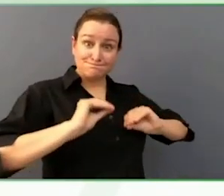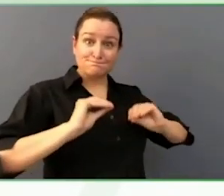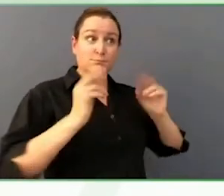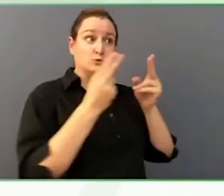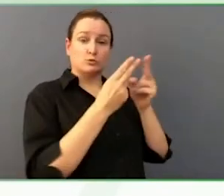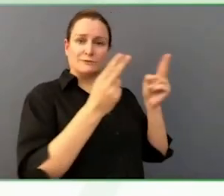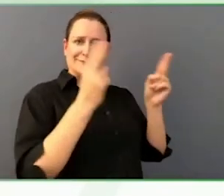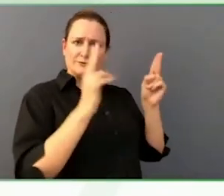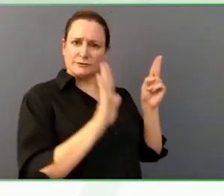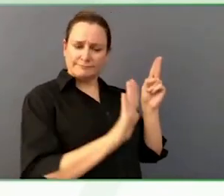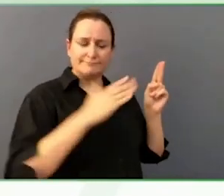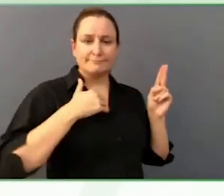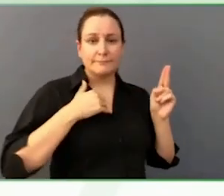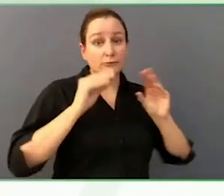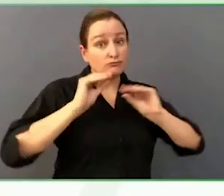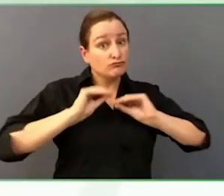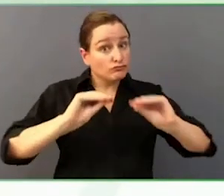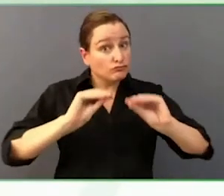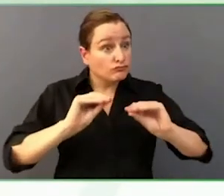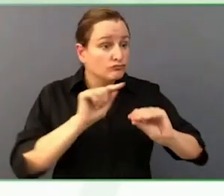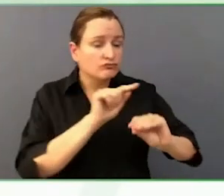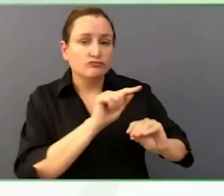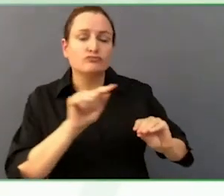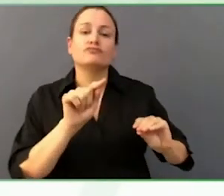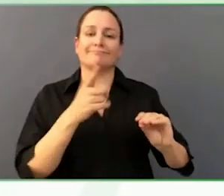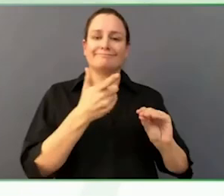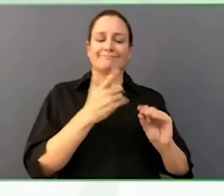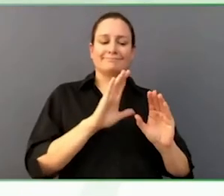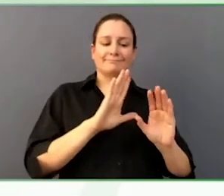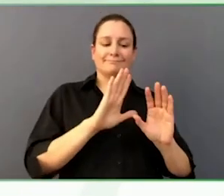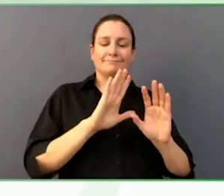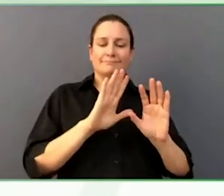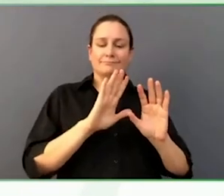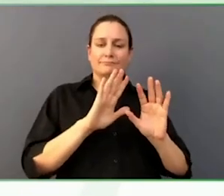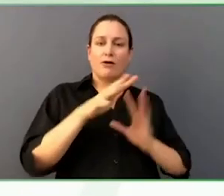family engagement and disability health research. So that is who I am. Laura?